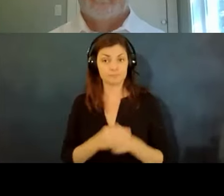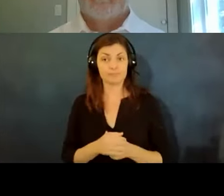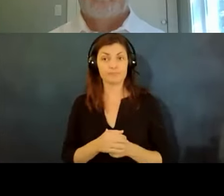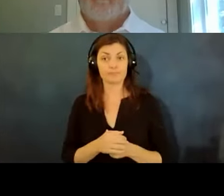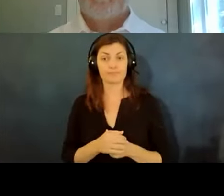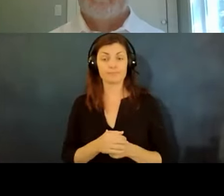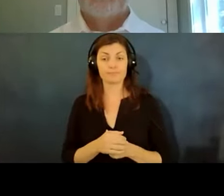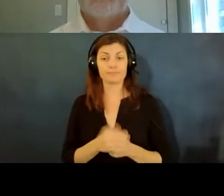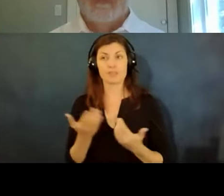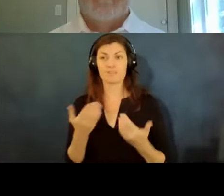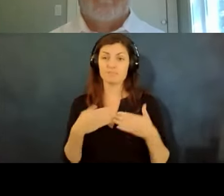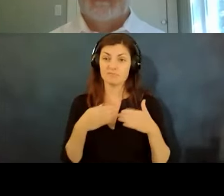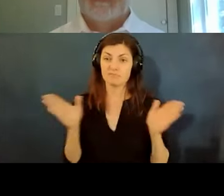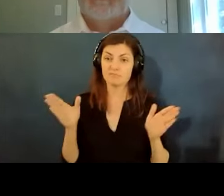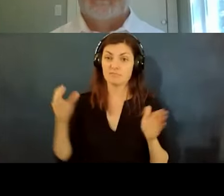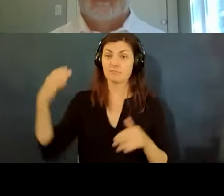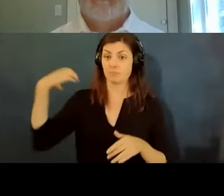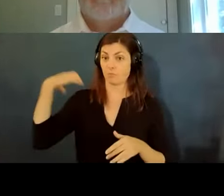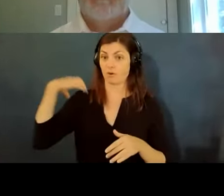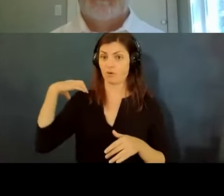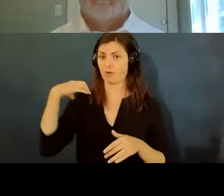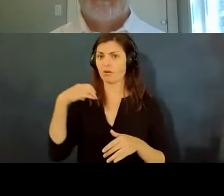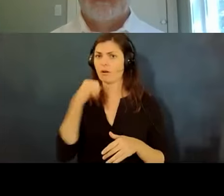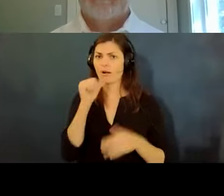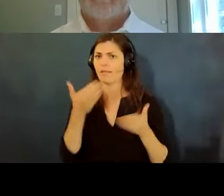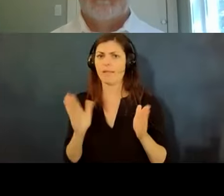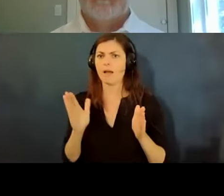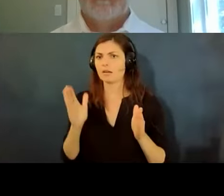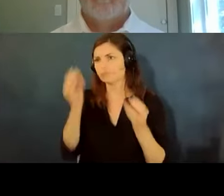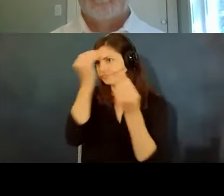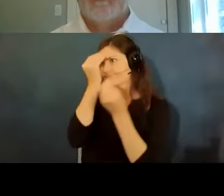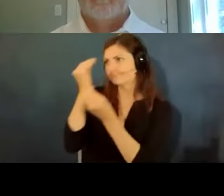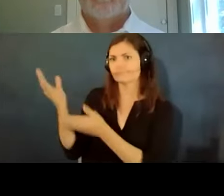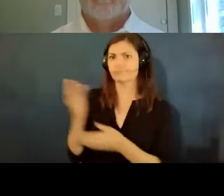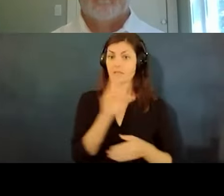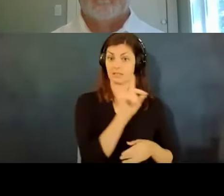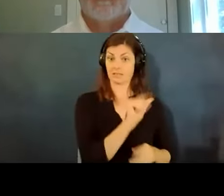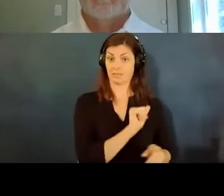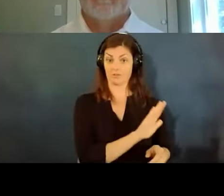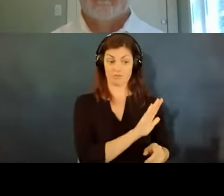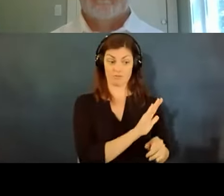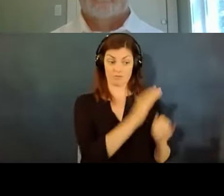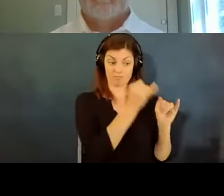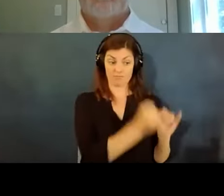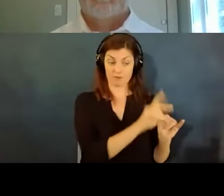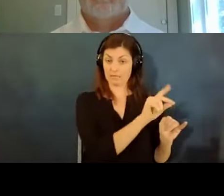employer is not free to share information about a disability with others in the workplace so if you